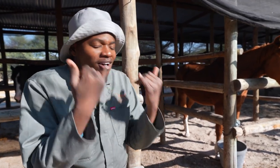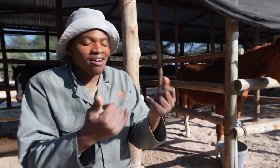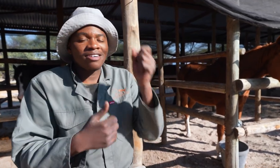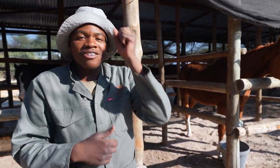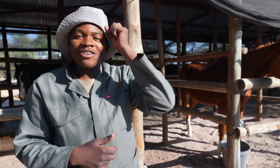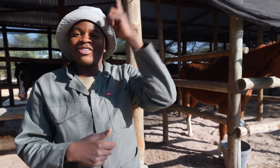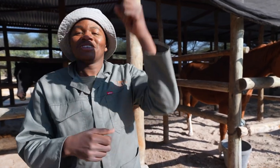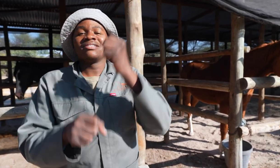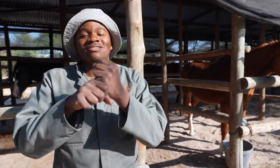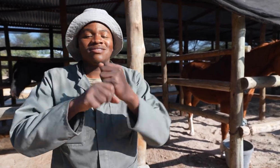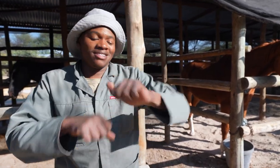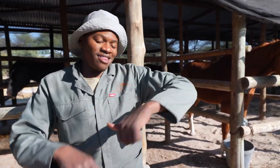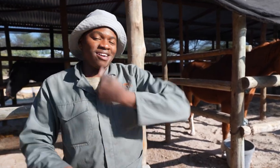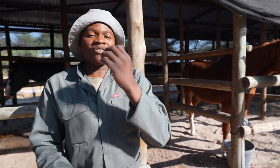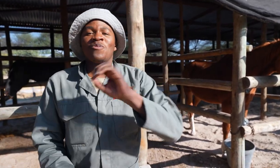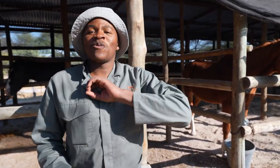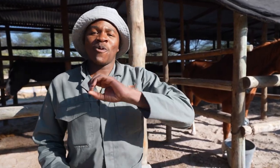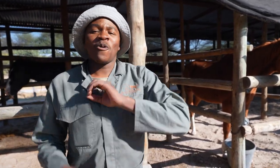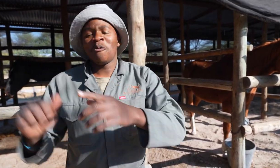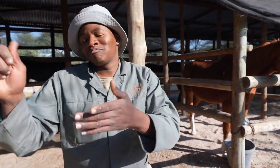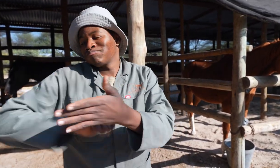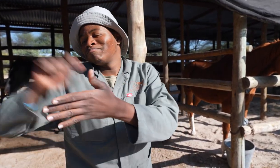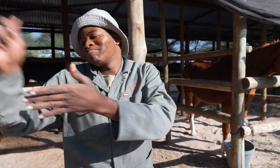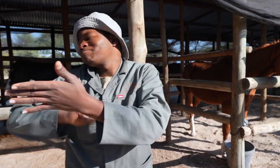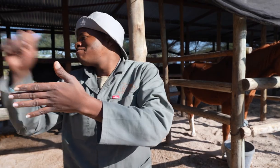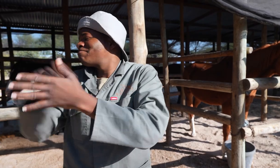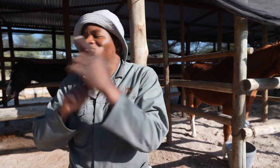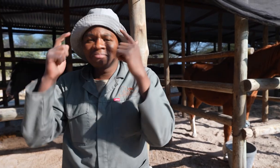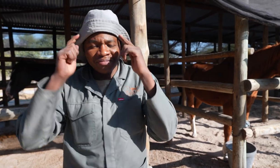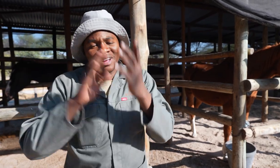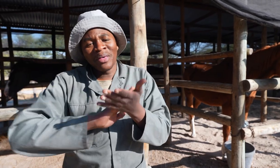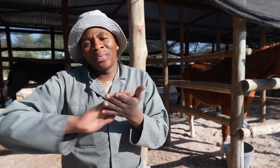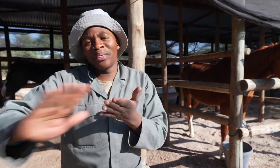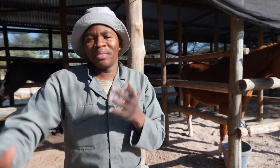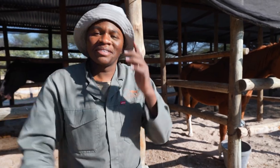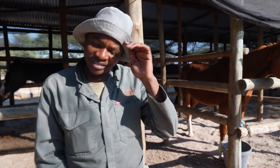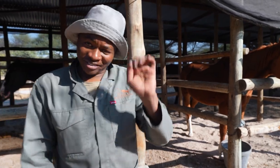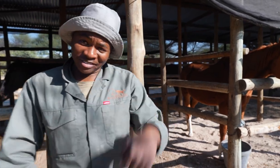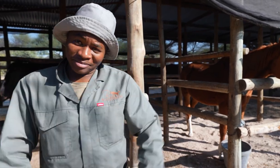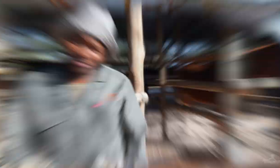Now I know how to work and take care of horses!